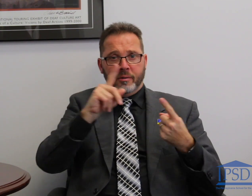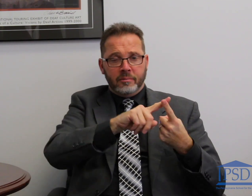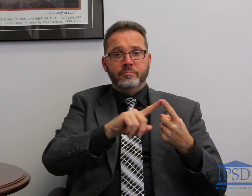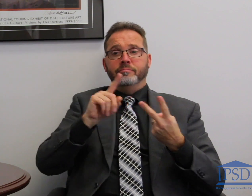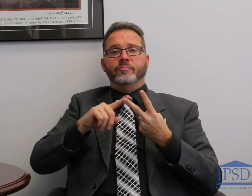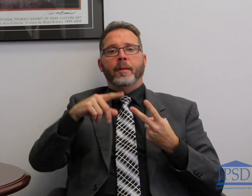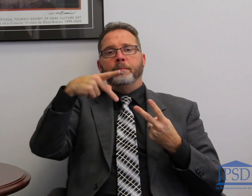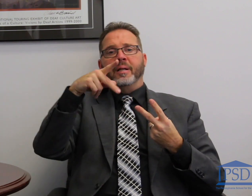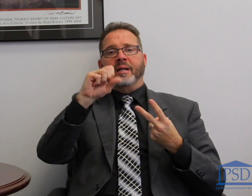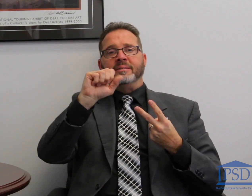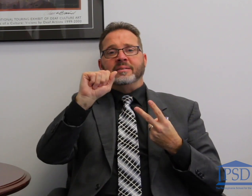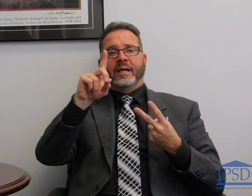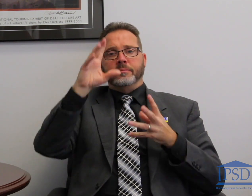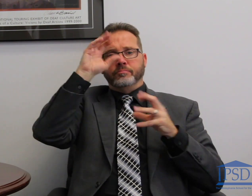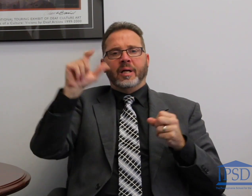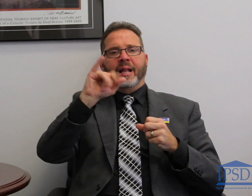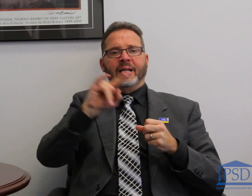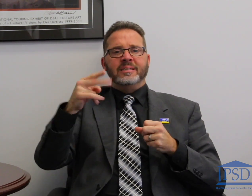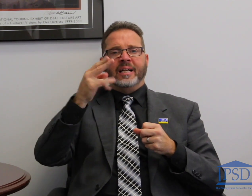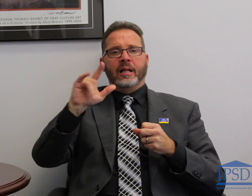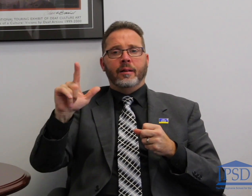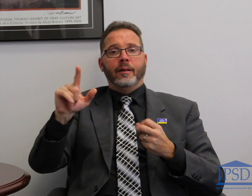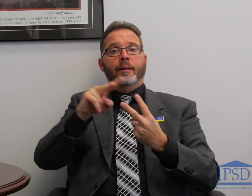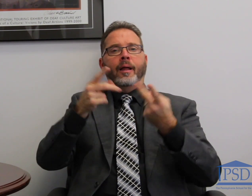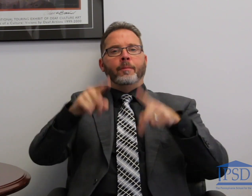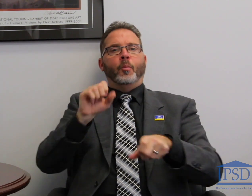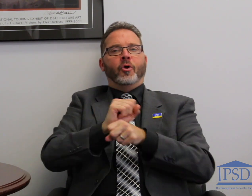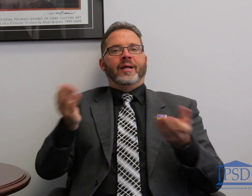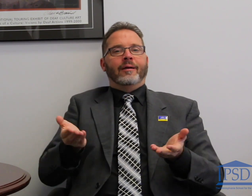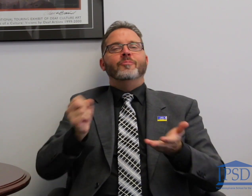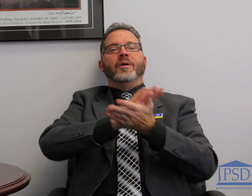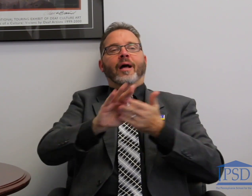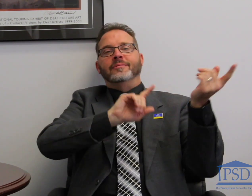Liz Hill from PSAD come to meet with the group. They came and talked to parents about the work they are